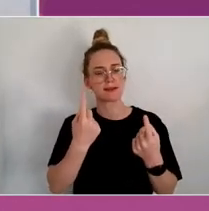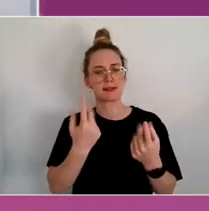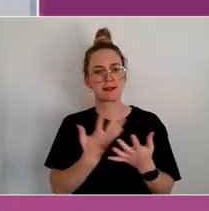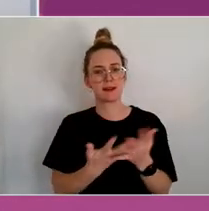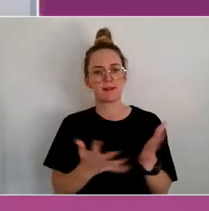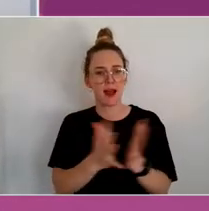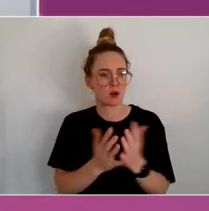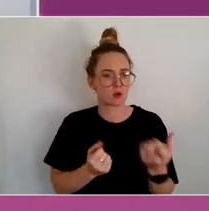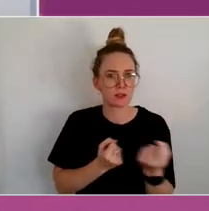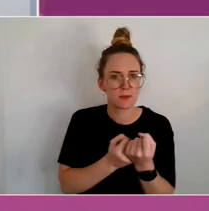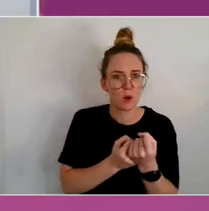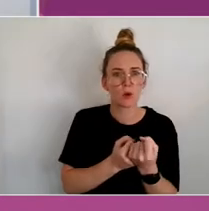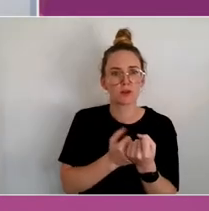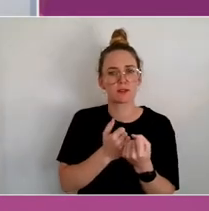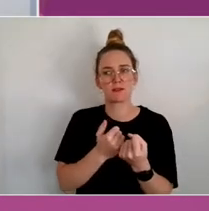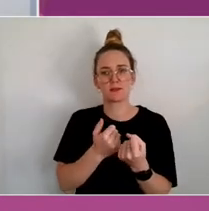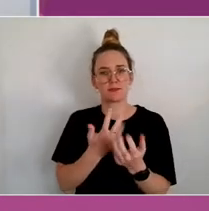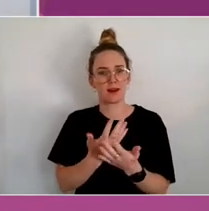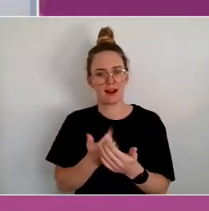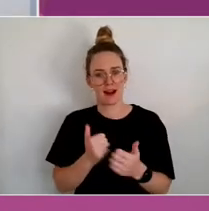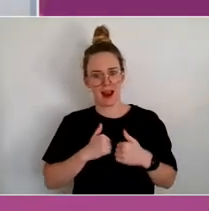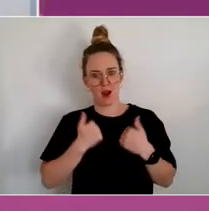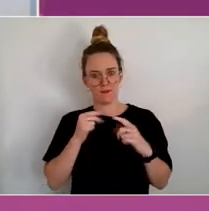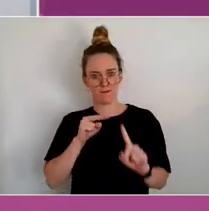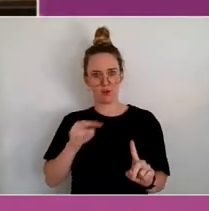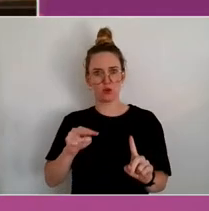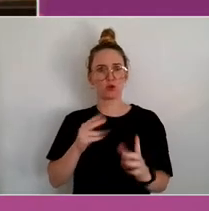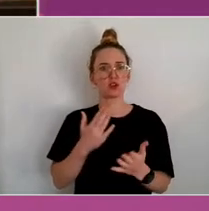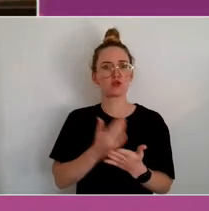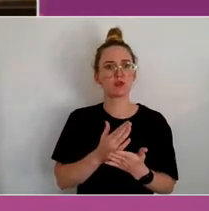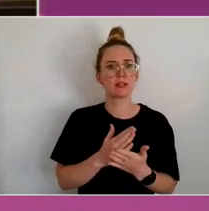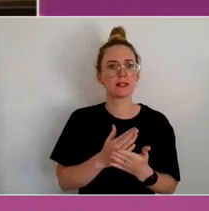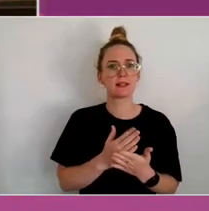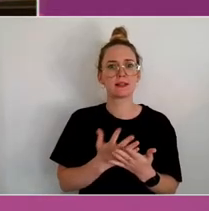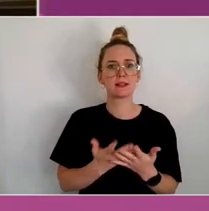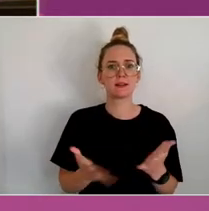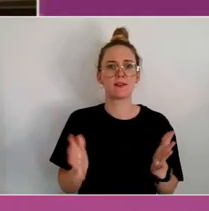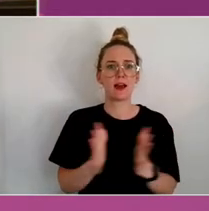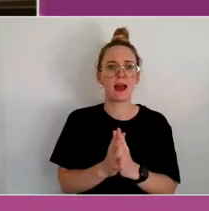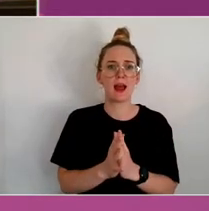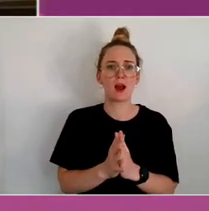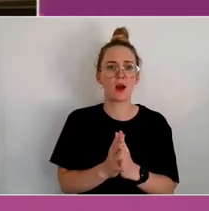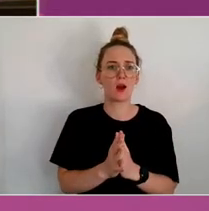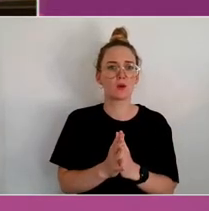view, comes from people been able to talk and engage with people with similar experiences.